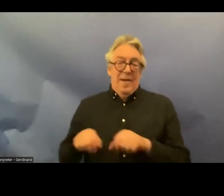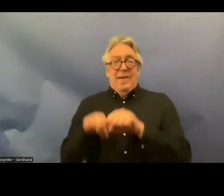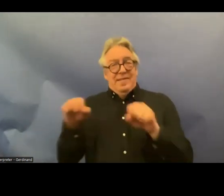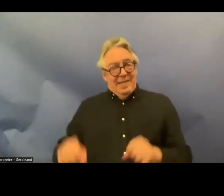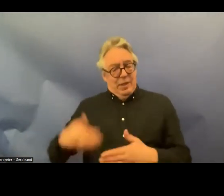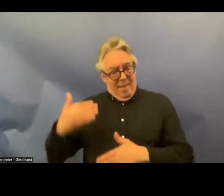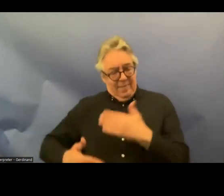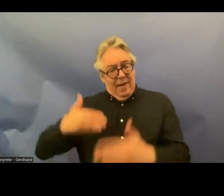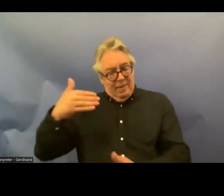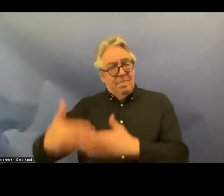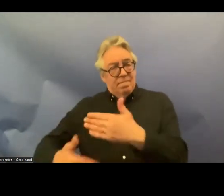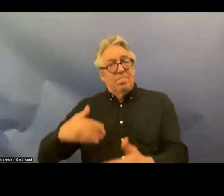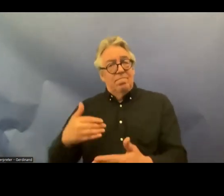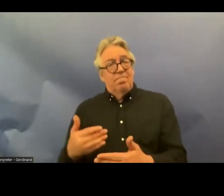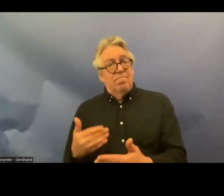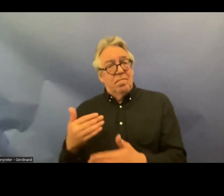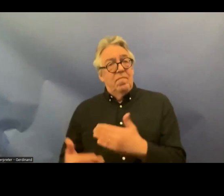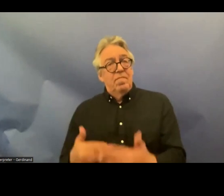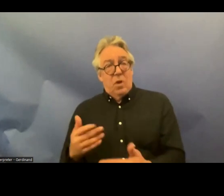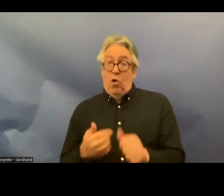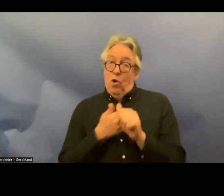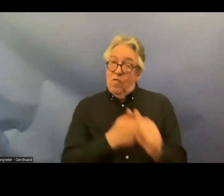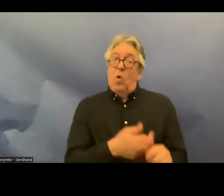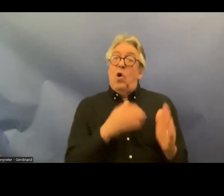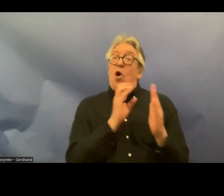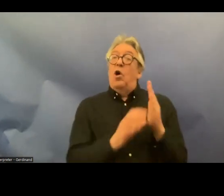in accordance with article